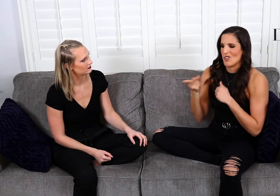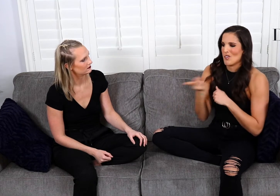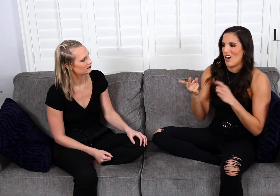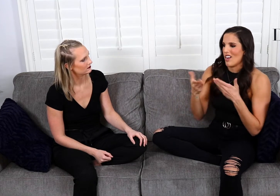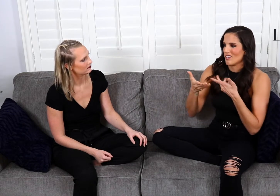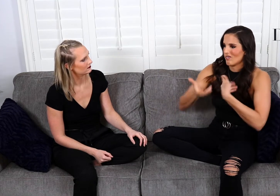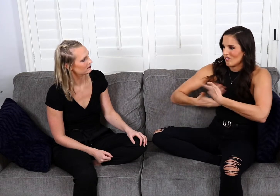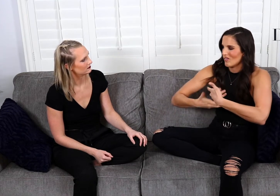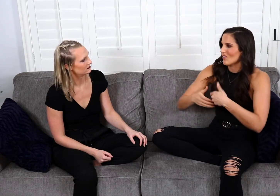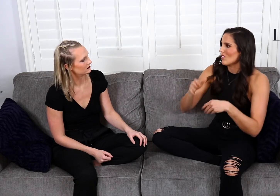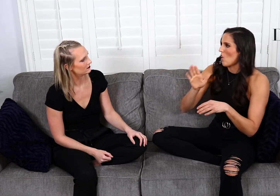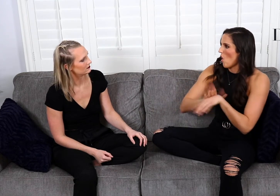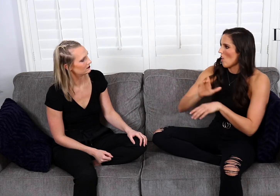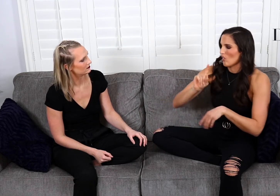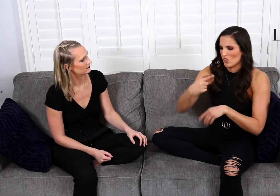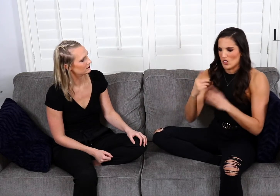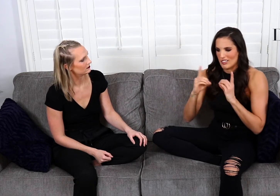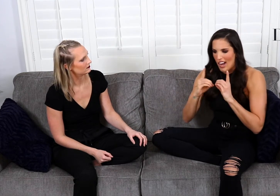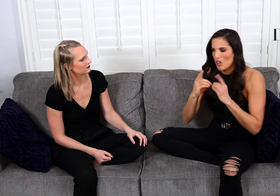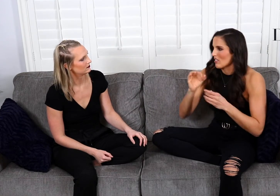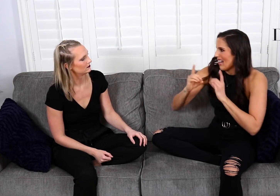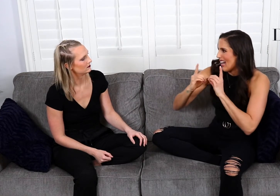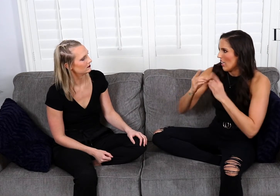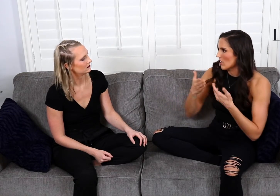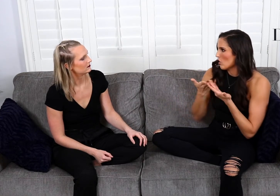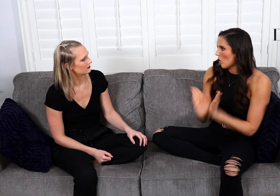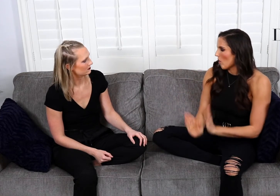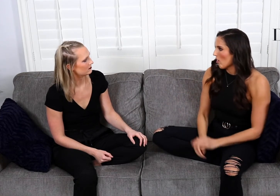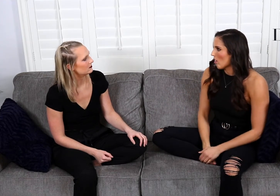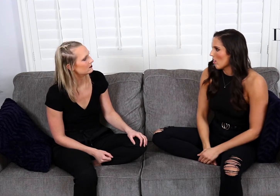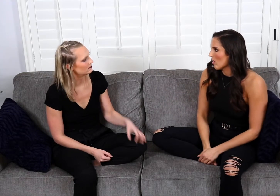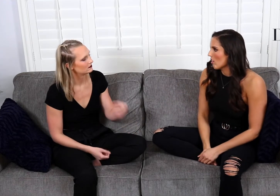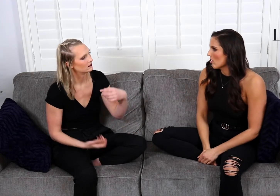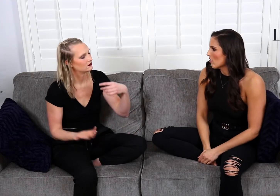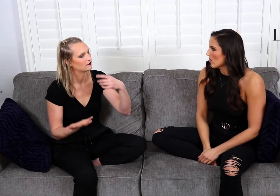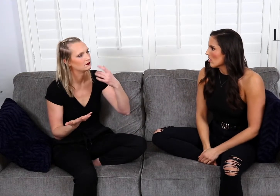how do you guys interact with each other on the first date? Or just dating a general?”